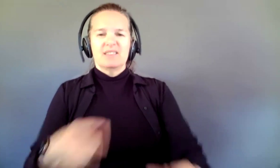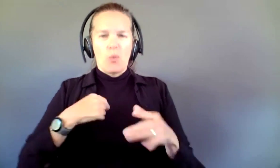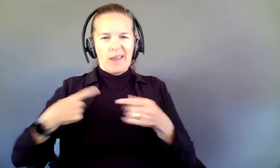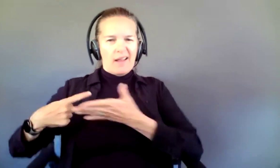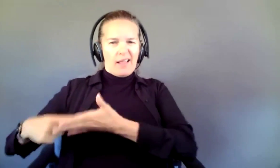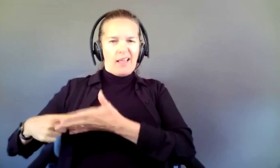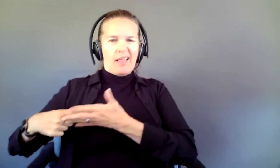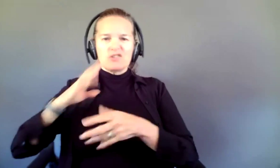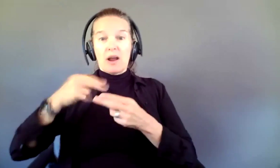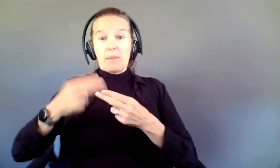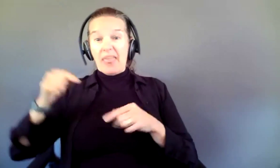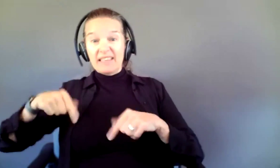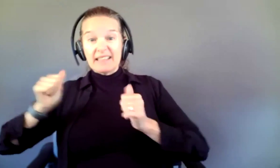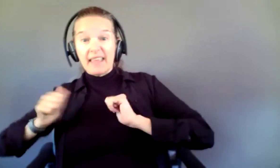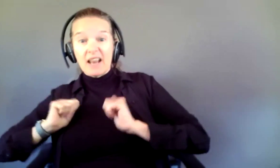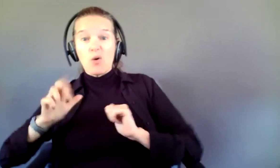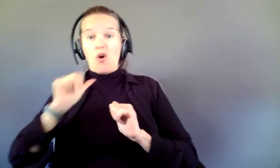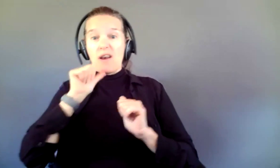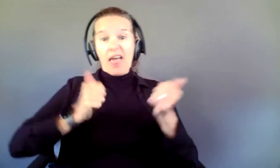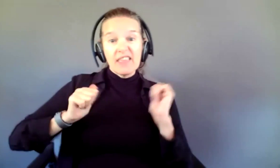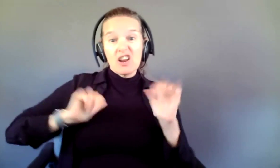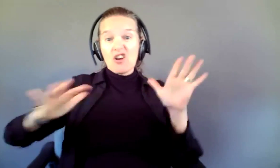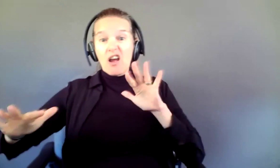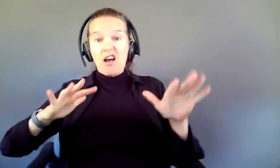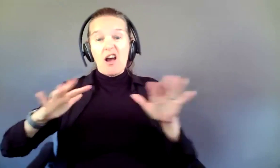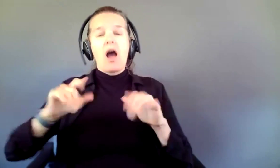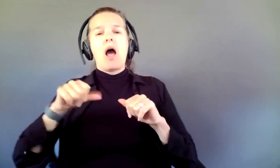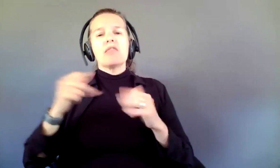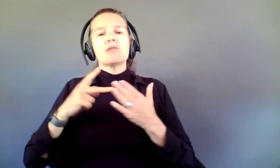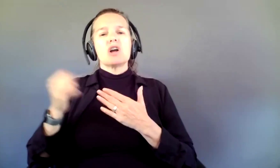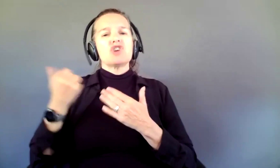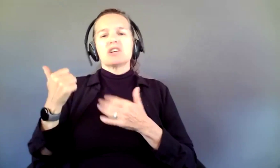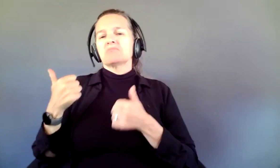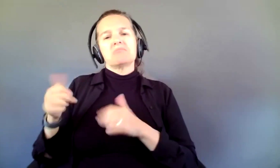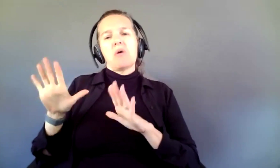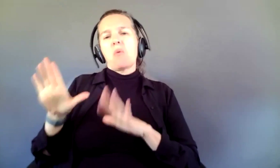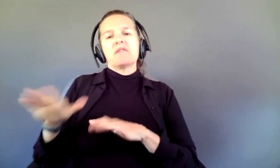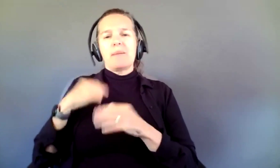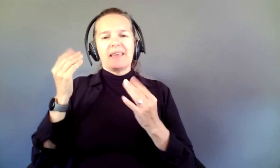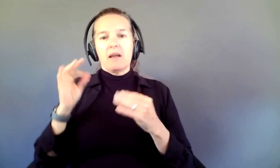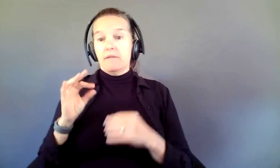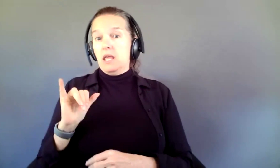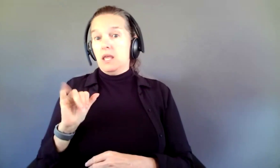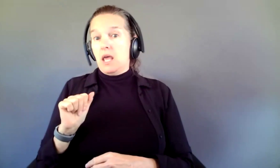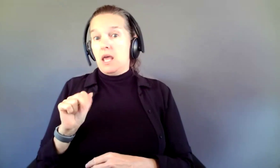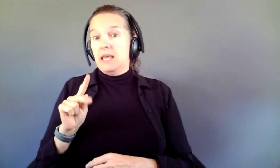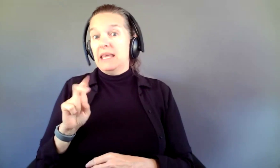not theater. Other projects are wonderful. I'm thinking of Yankee Bayesian by Paris Daily Arts,